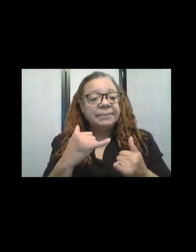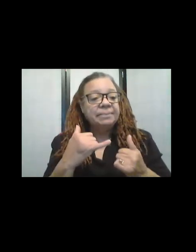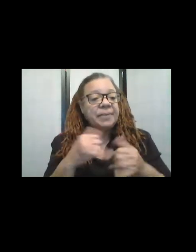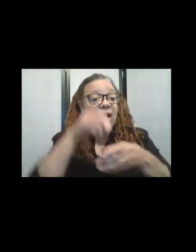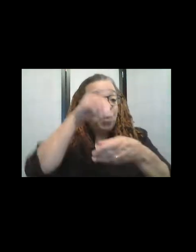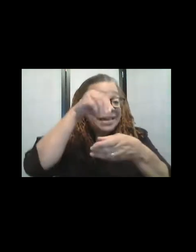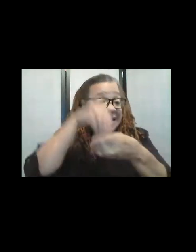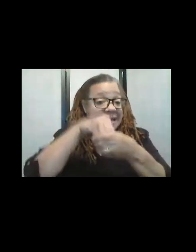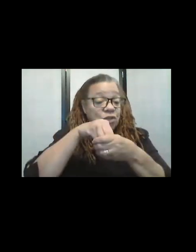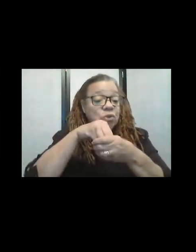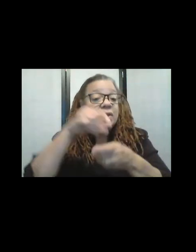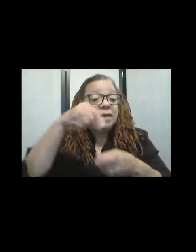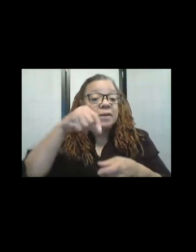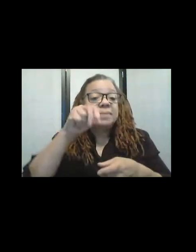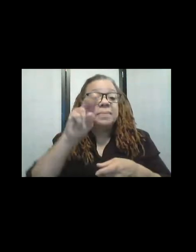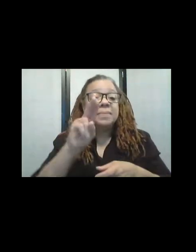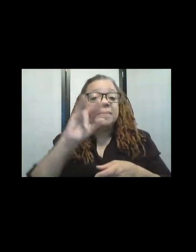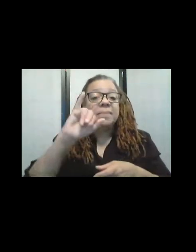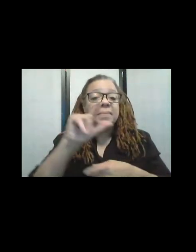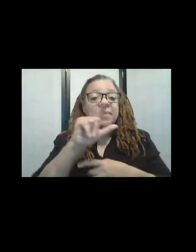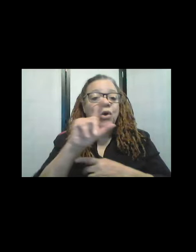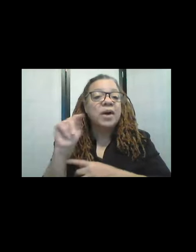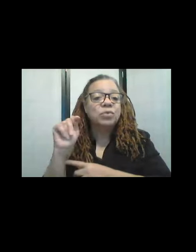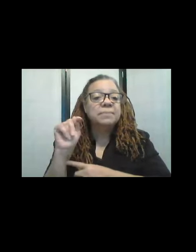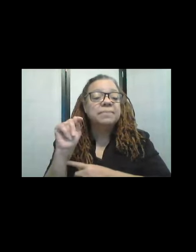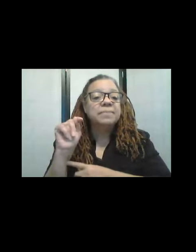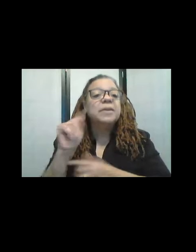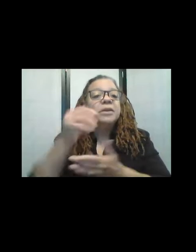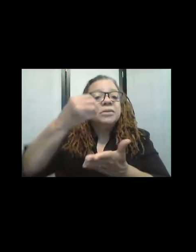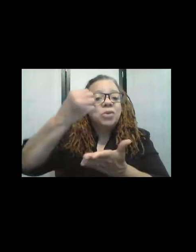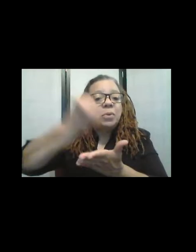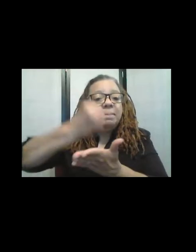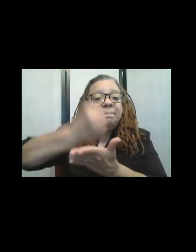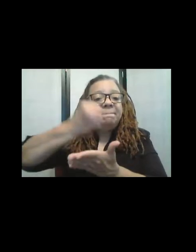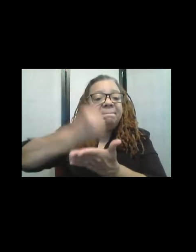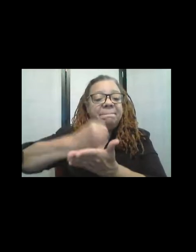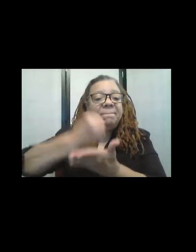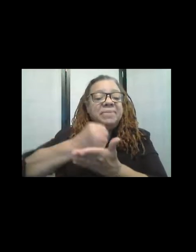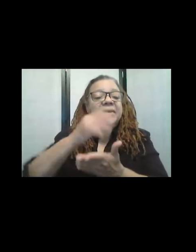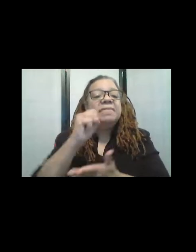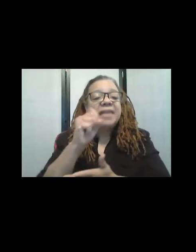into the quilt, so that, you know, because that was stiff, in several layers, um,